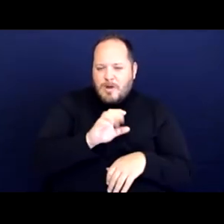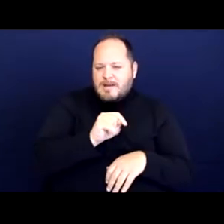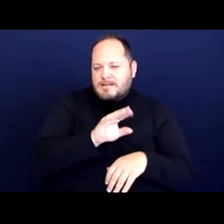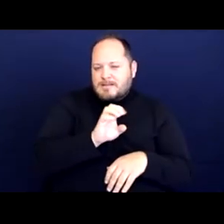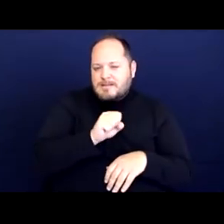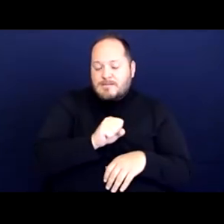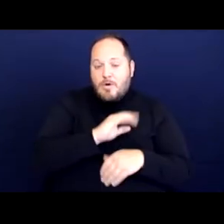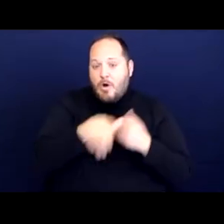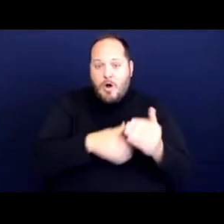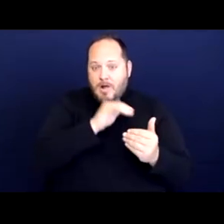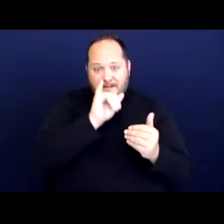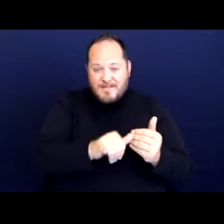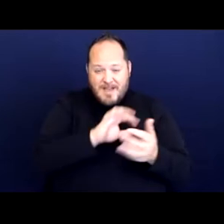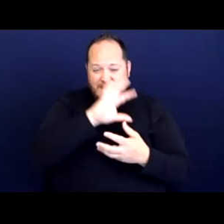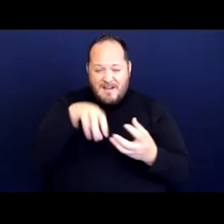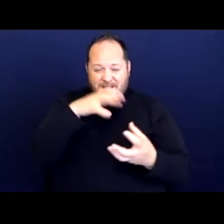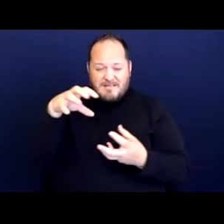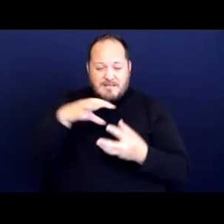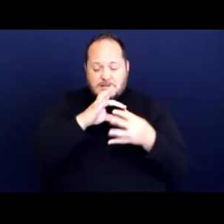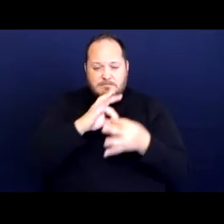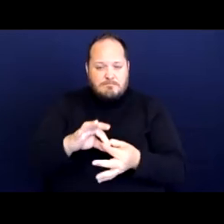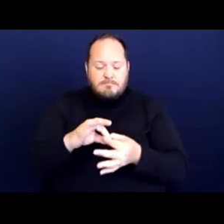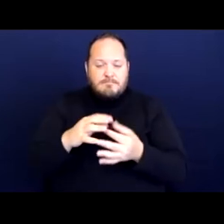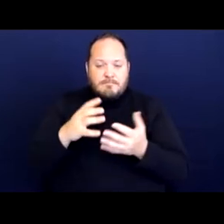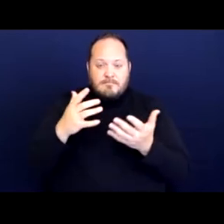that despite the lack of affordable housing